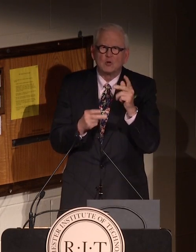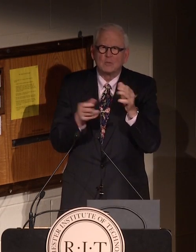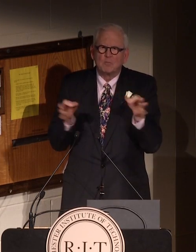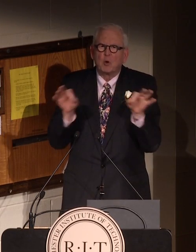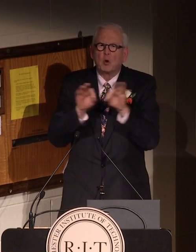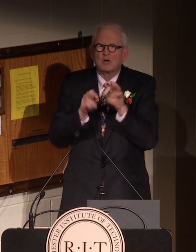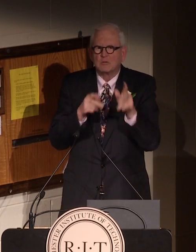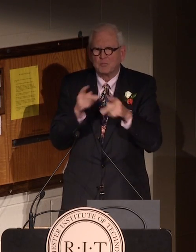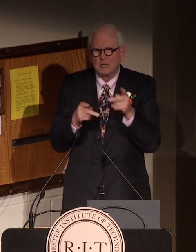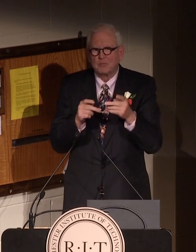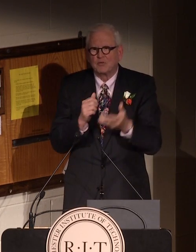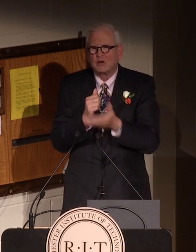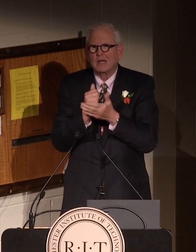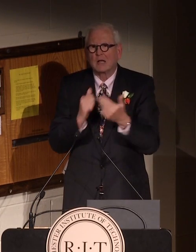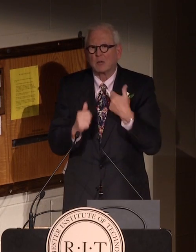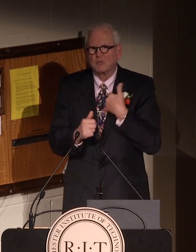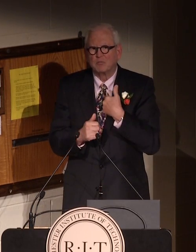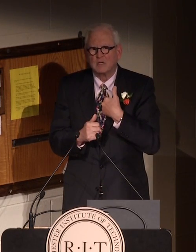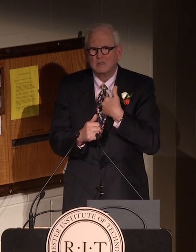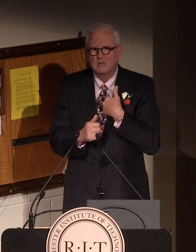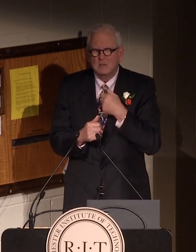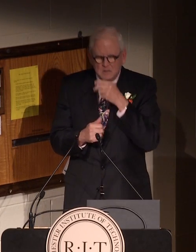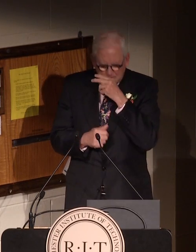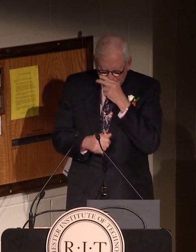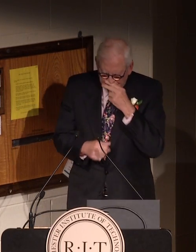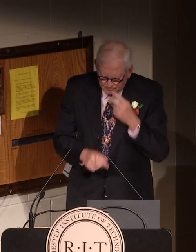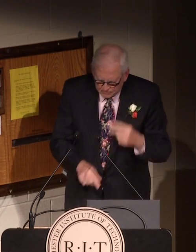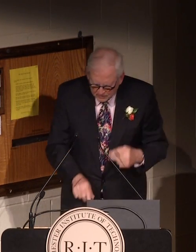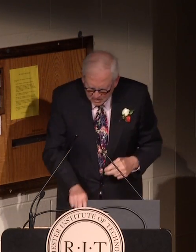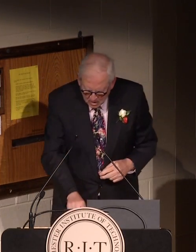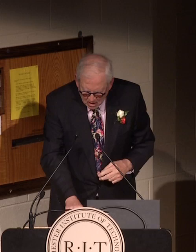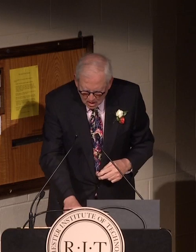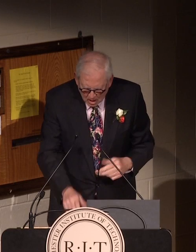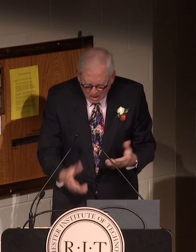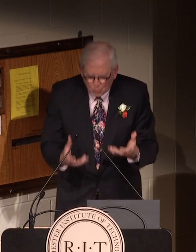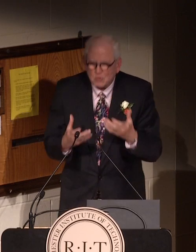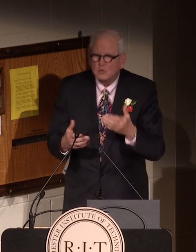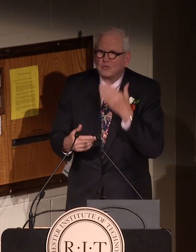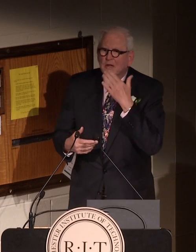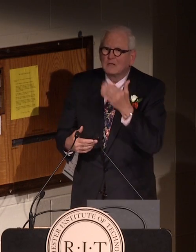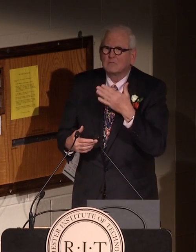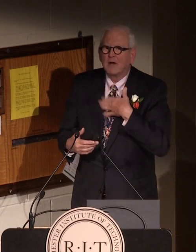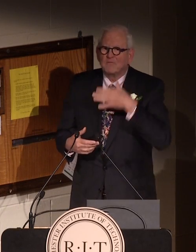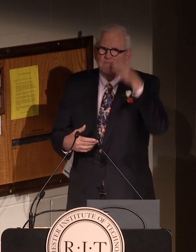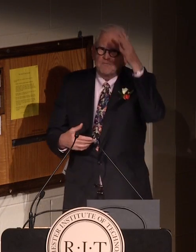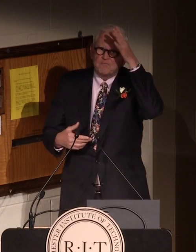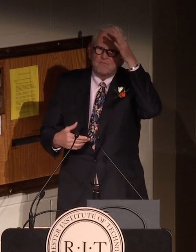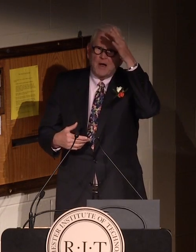like to start with just a few important people that helped me along the way.